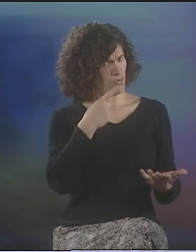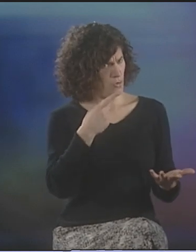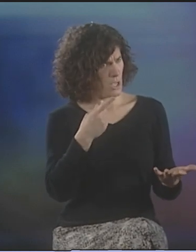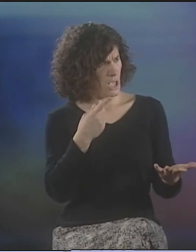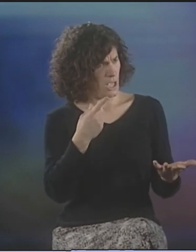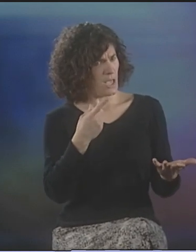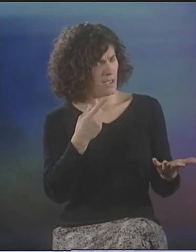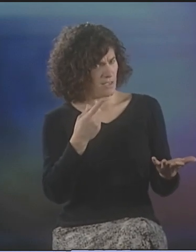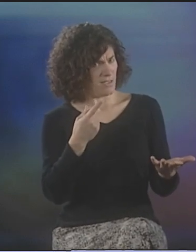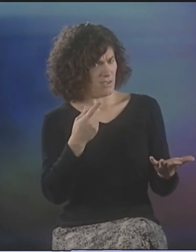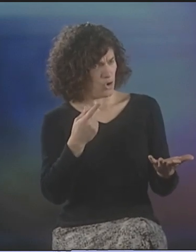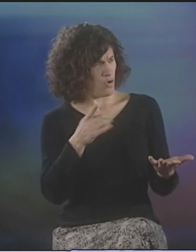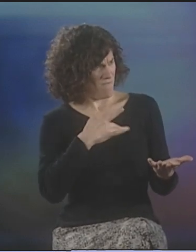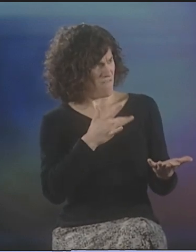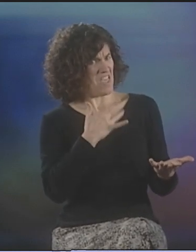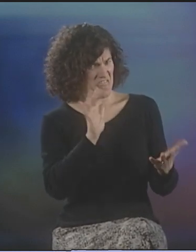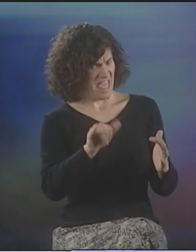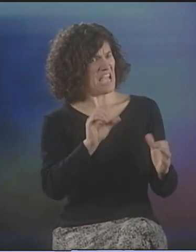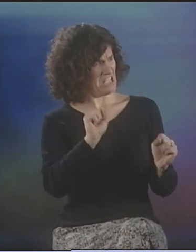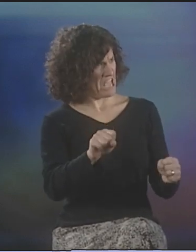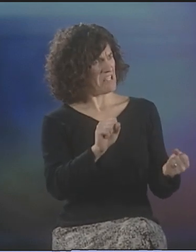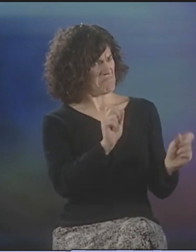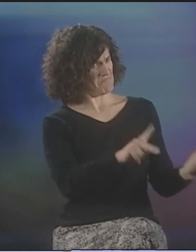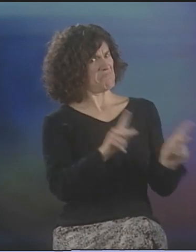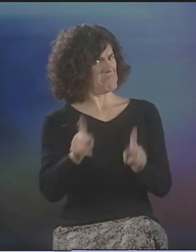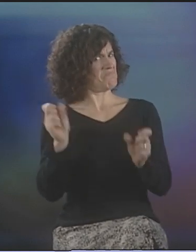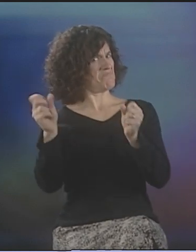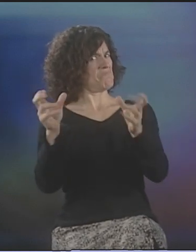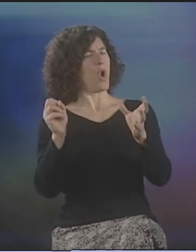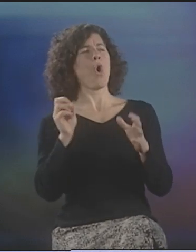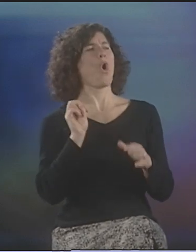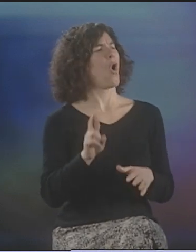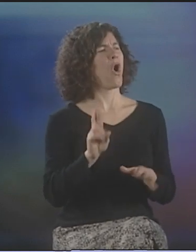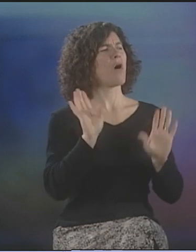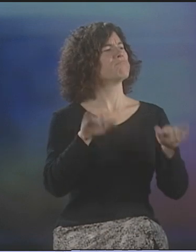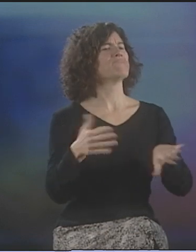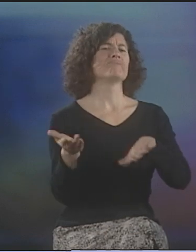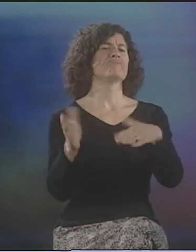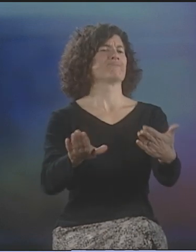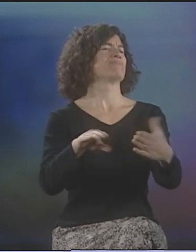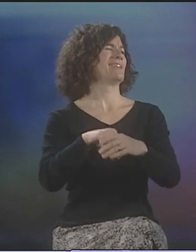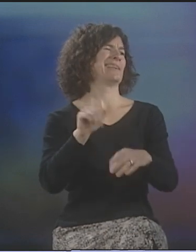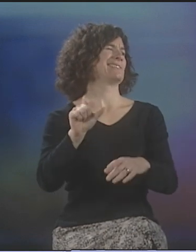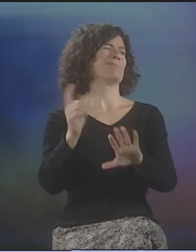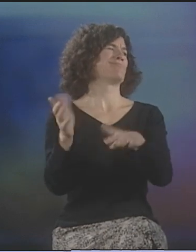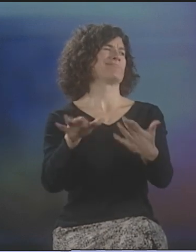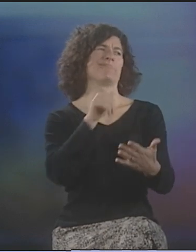AND THEN ASKED, "DO YOU FEEL THAT THERE COULD BE "AN EQUIVALENT TRANSLATION OR WOULD IT BECOME, QUOTE,